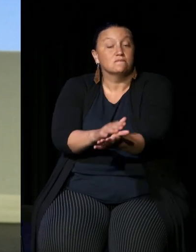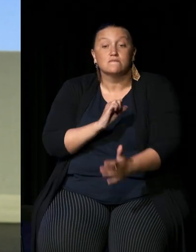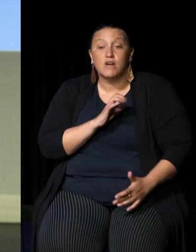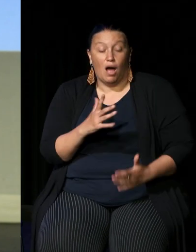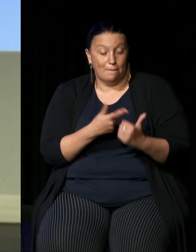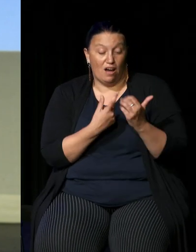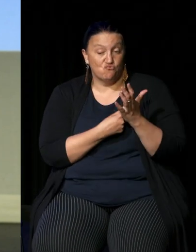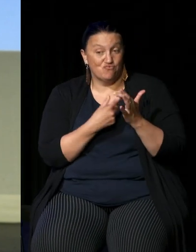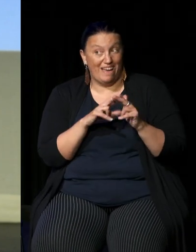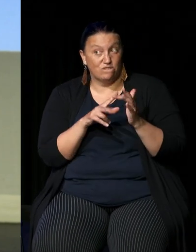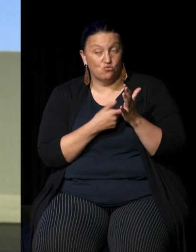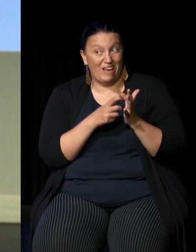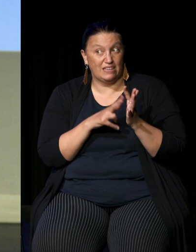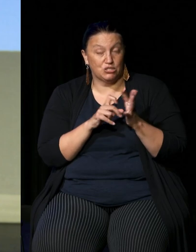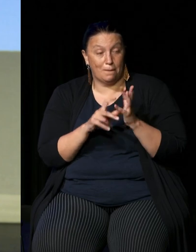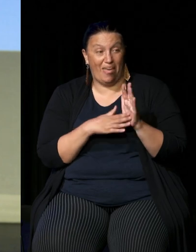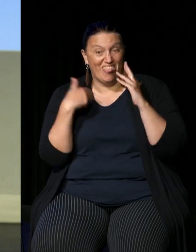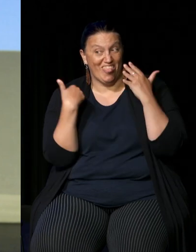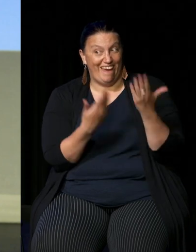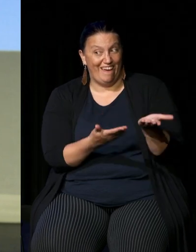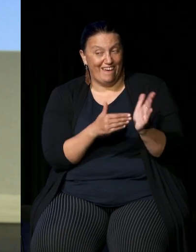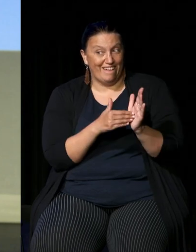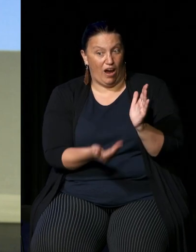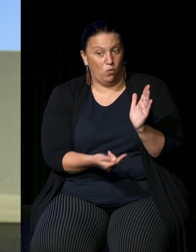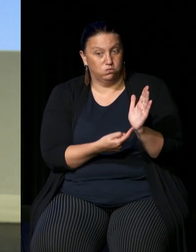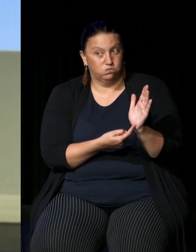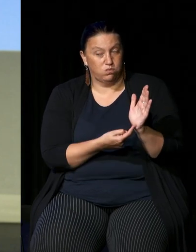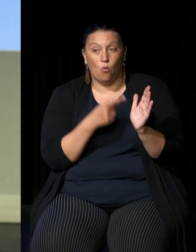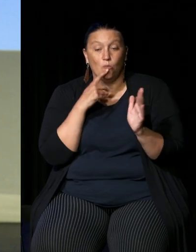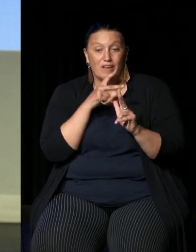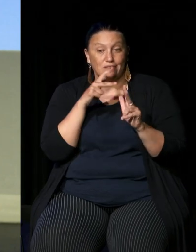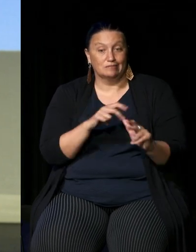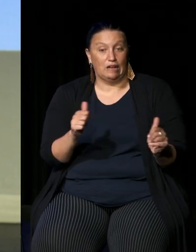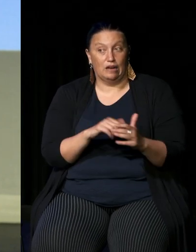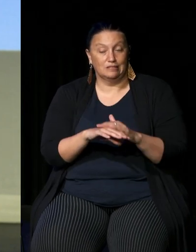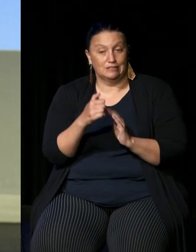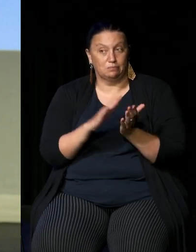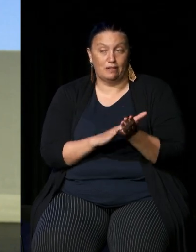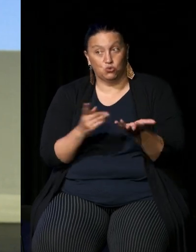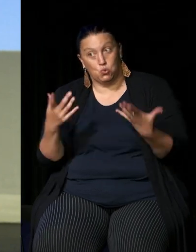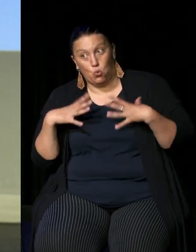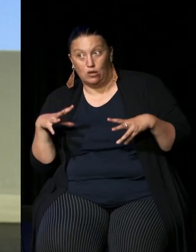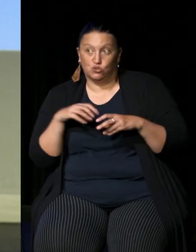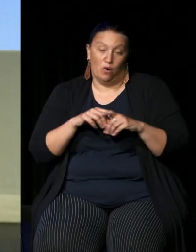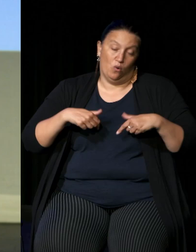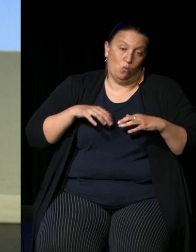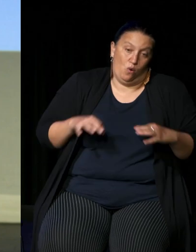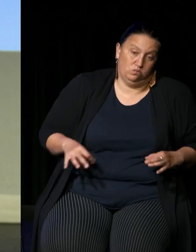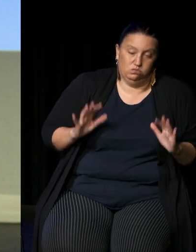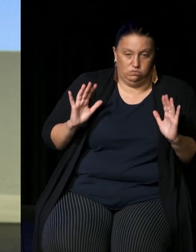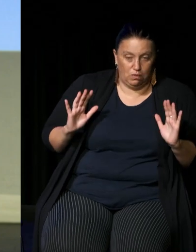right in front of us right now you know it will be done in six months time so uh my view if I